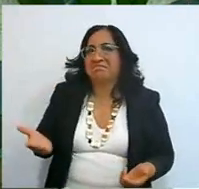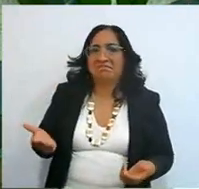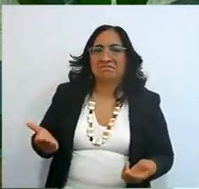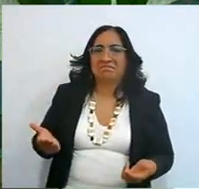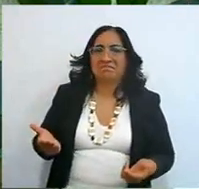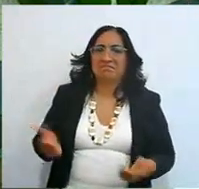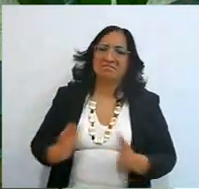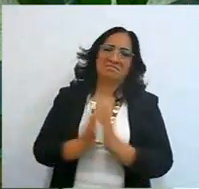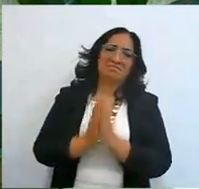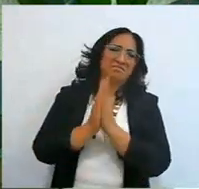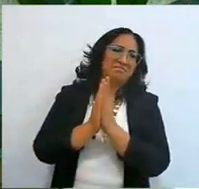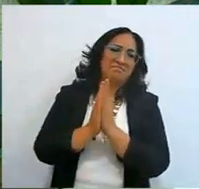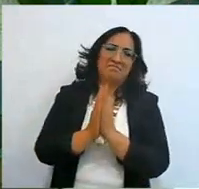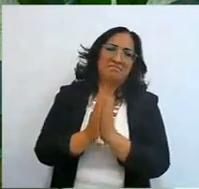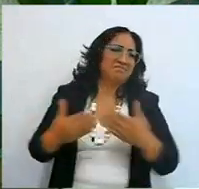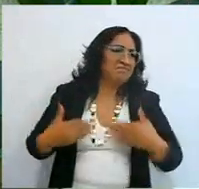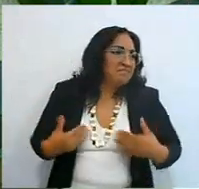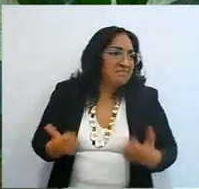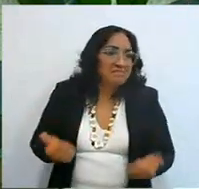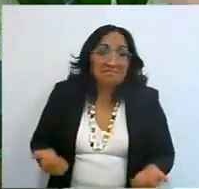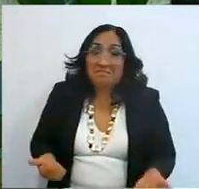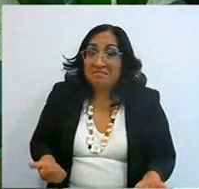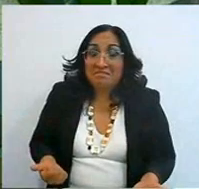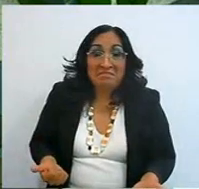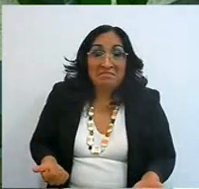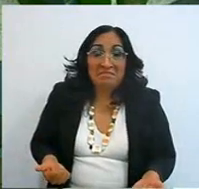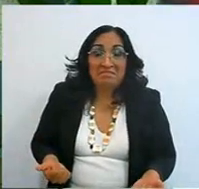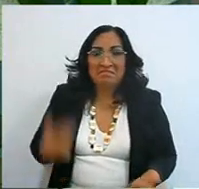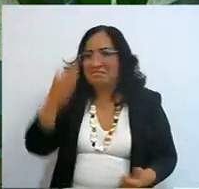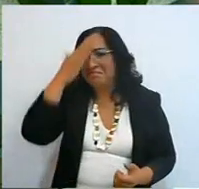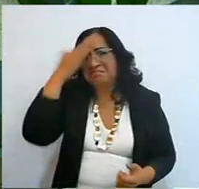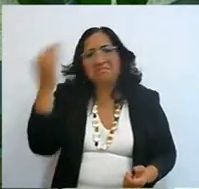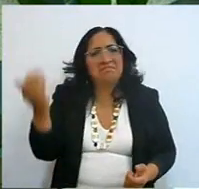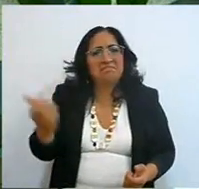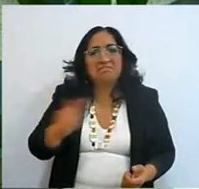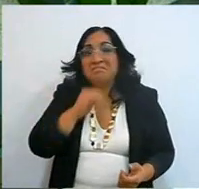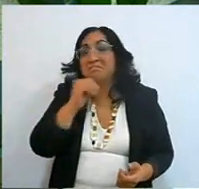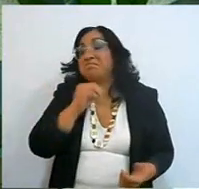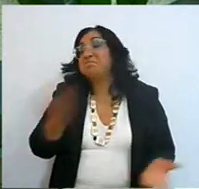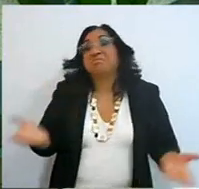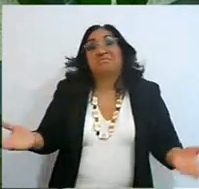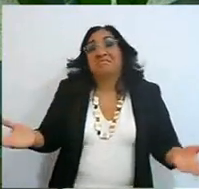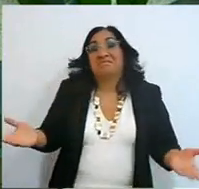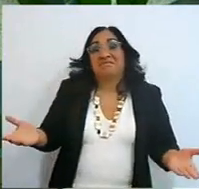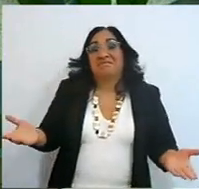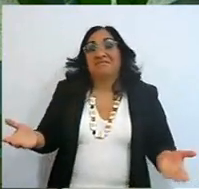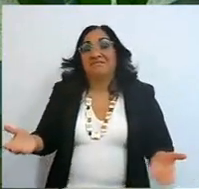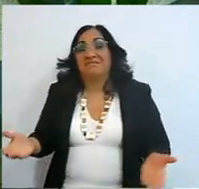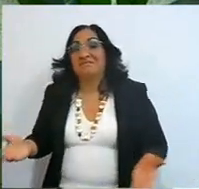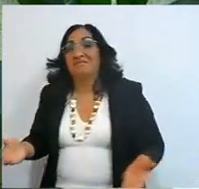yes, oh, well, nothing, well, I said well how do you fan it, well, well, what does wheat do, well, nothing, exactly,